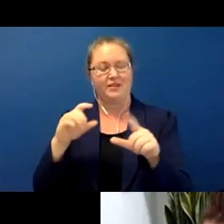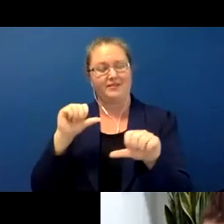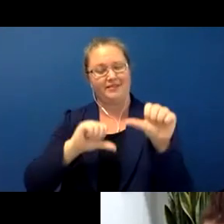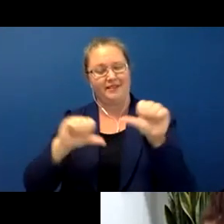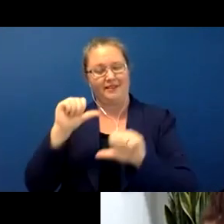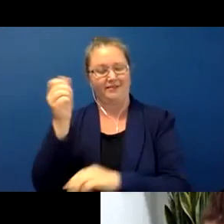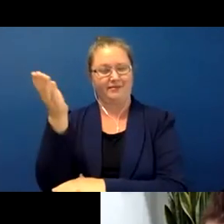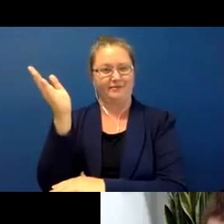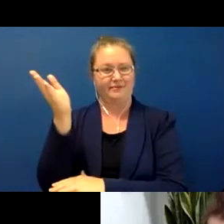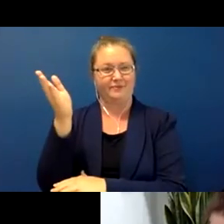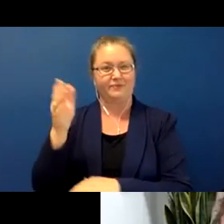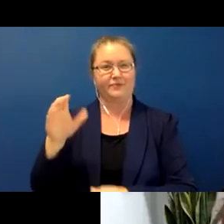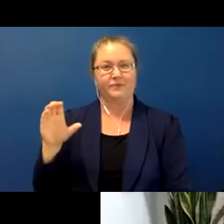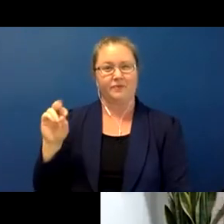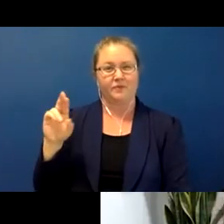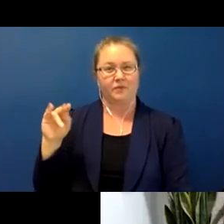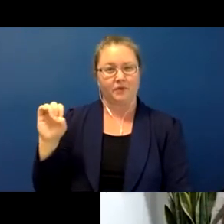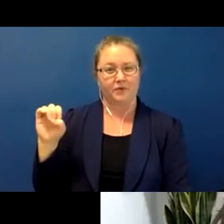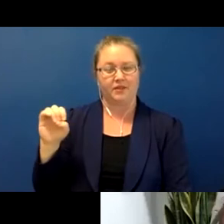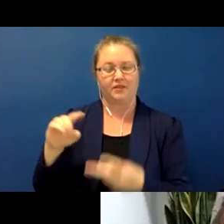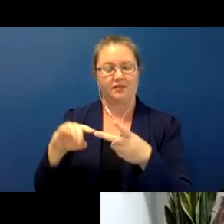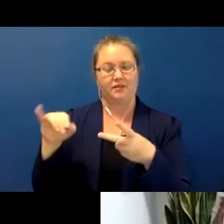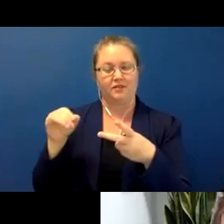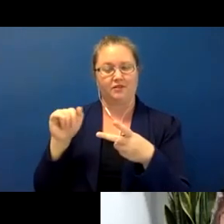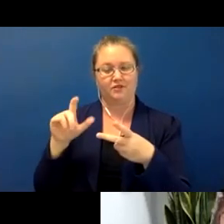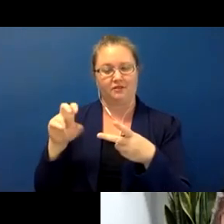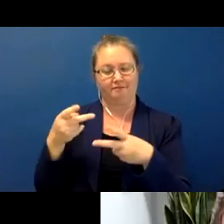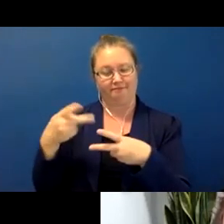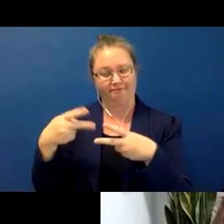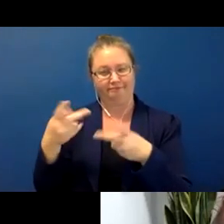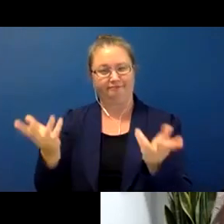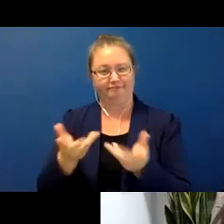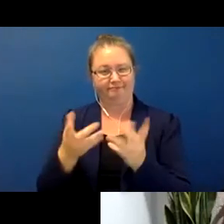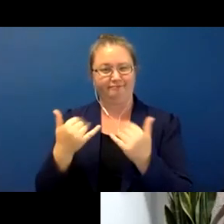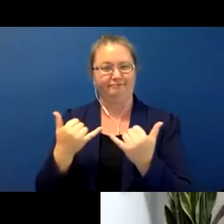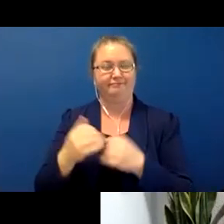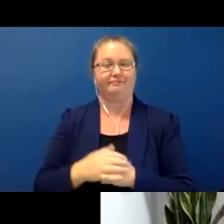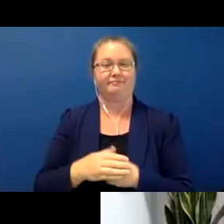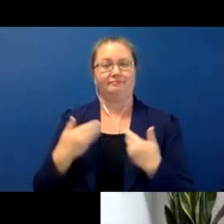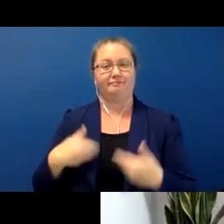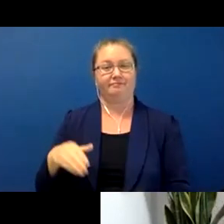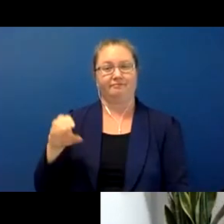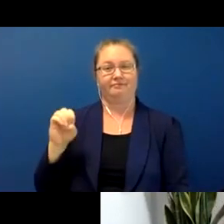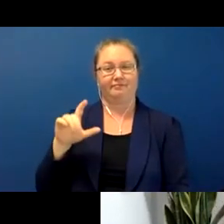by Corrine Occhino and Jalon Begay. To start off with, I'm Ella Fund-Reznicek. I'm the